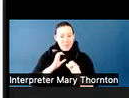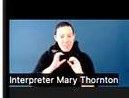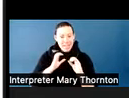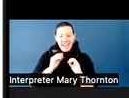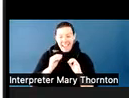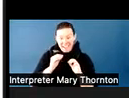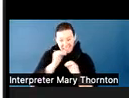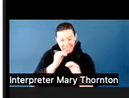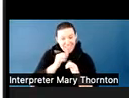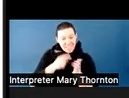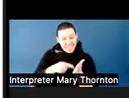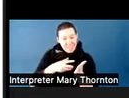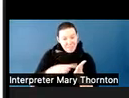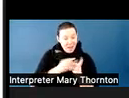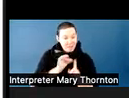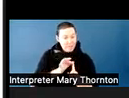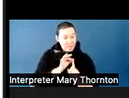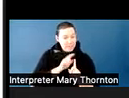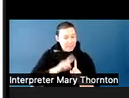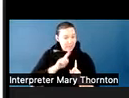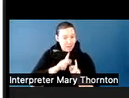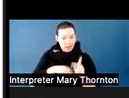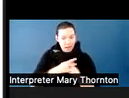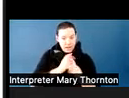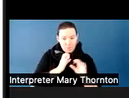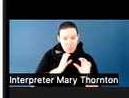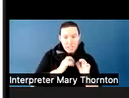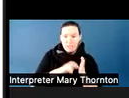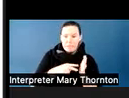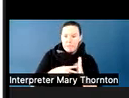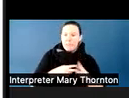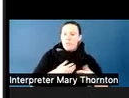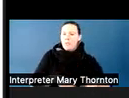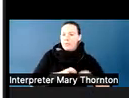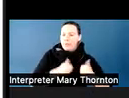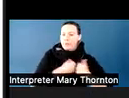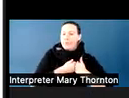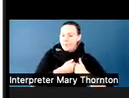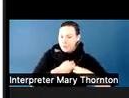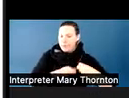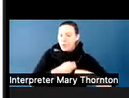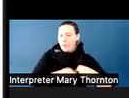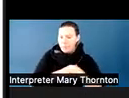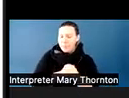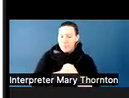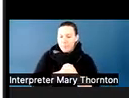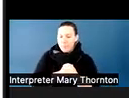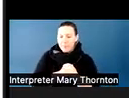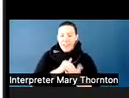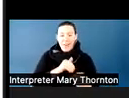The other thing-- and I noticed this in our group, but I've seen it in other groups as well-- is that there's much less reciprocity,